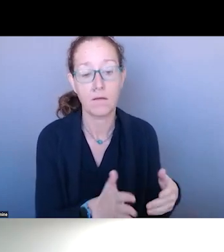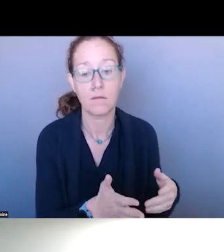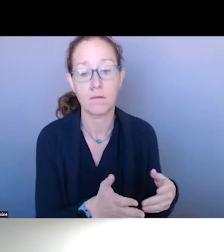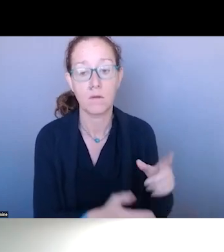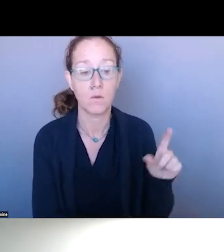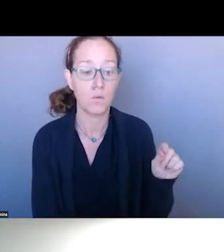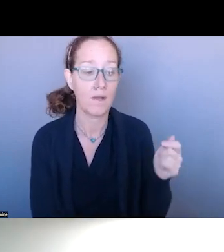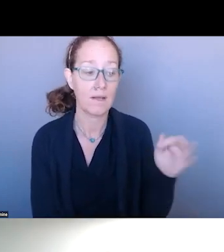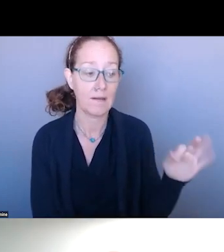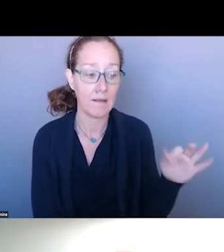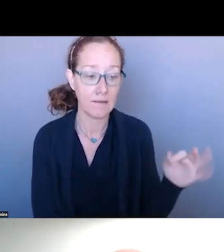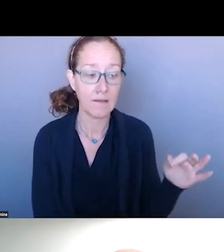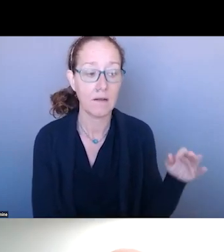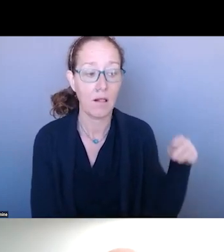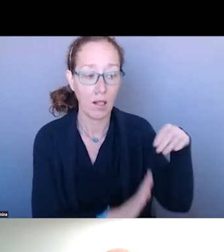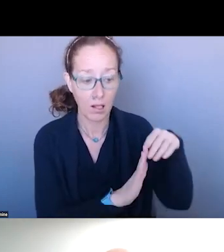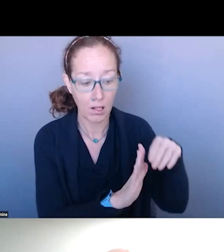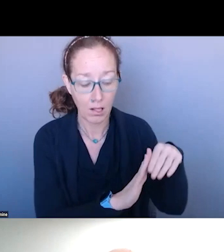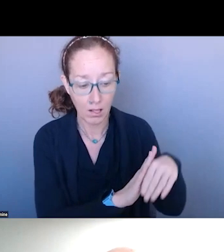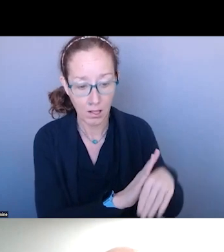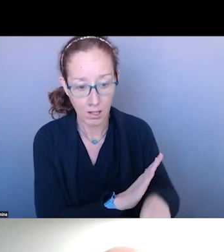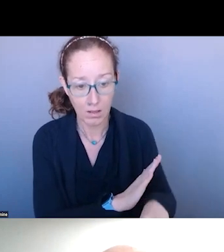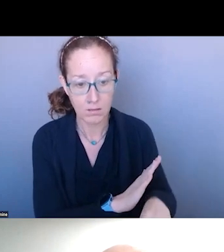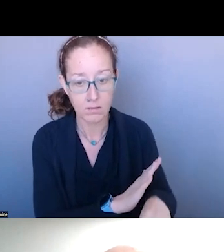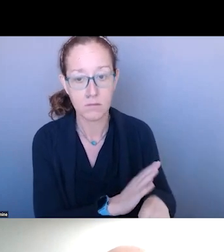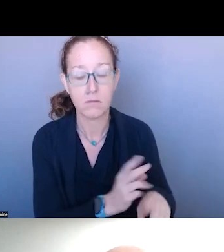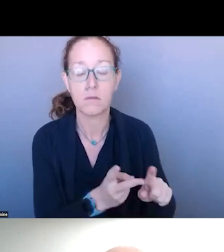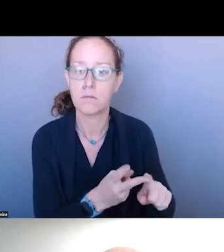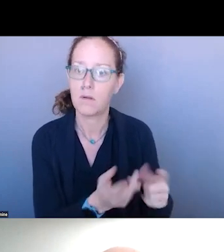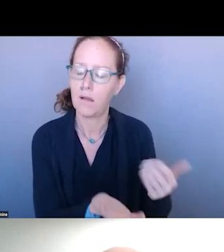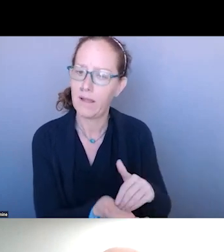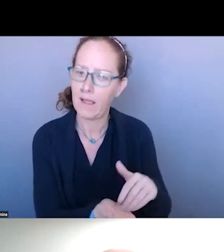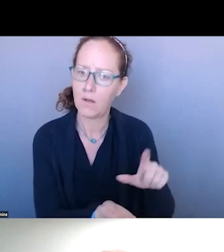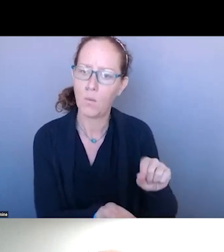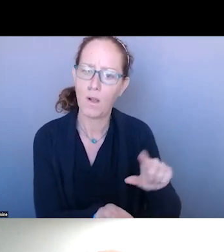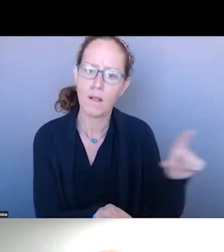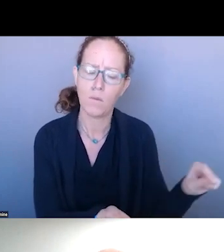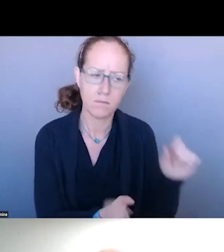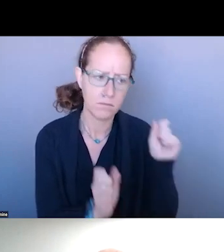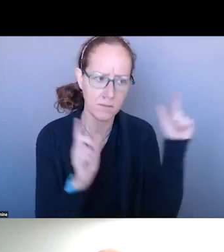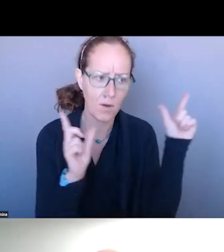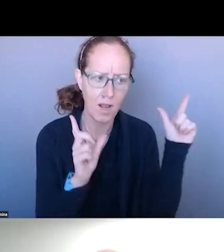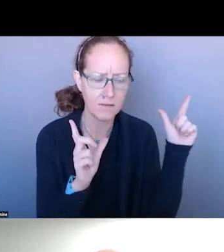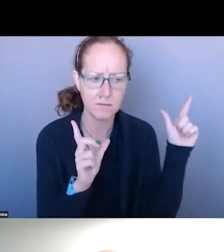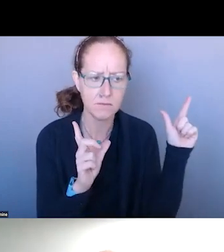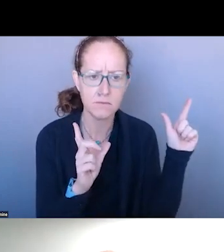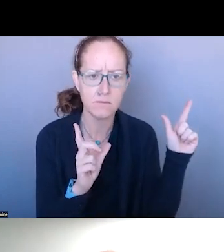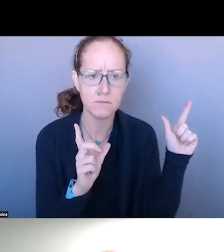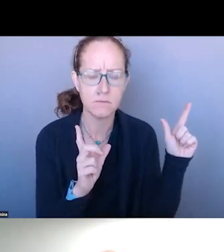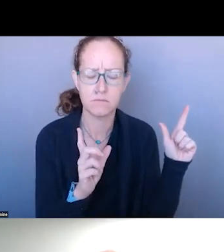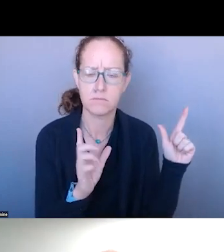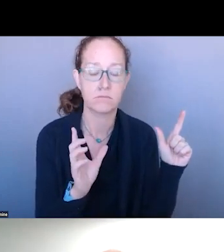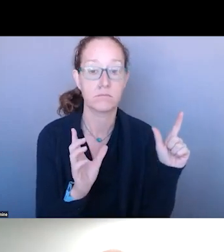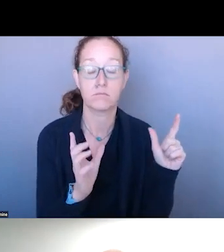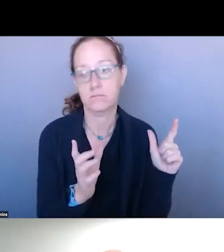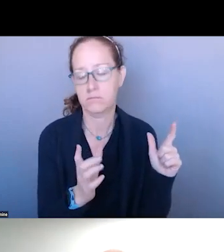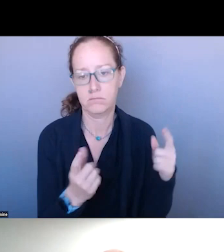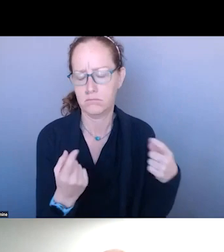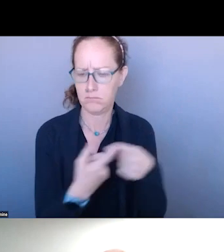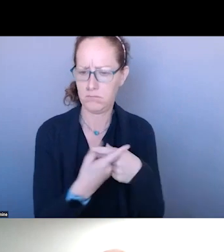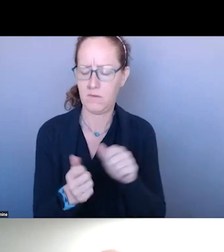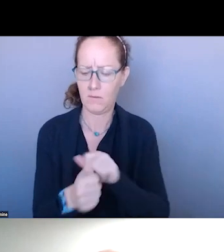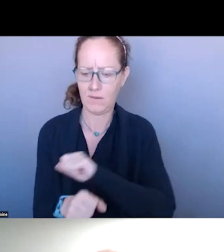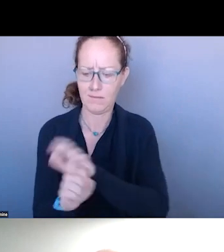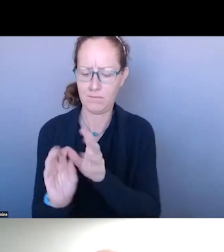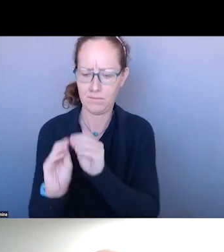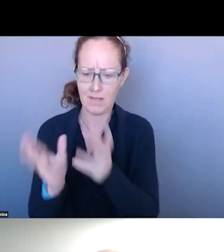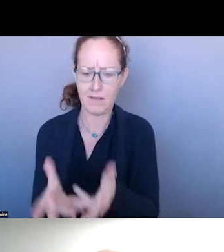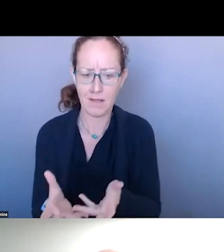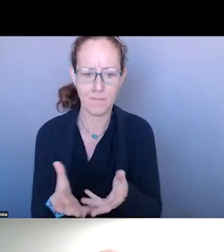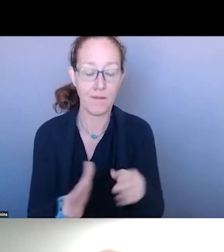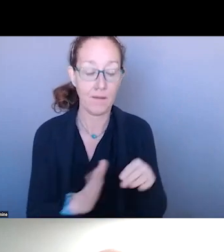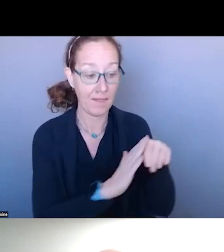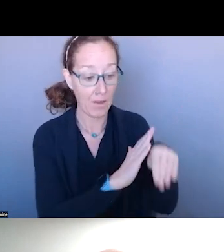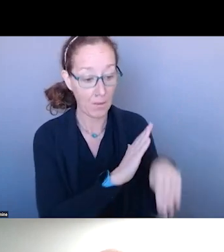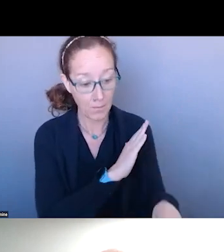AND SURPRISINGLY 2020, GIVEN THE PANDEMIC, WERE UNFORTUNATELY ARISED IN 2021.